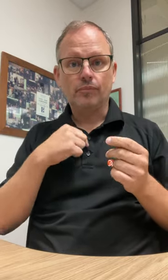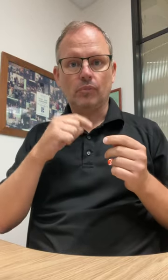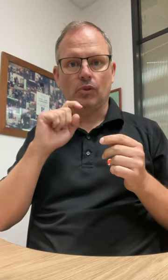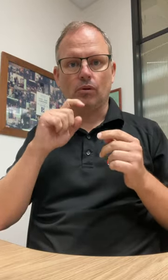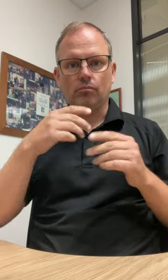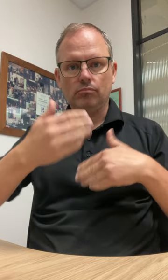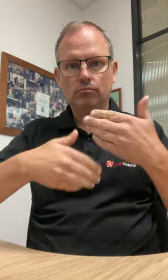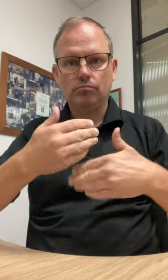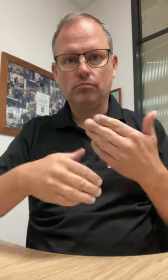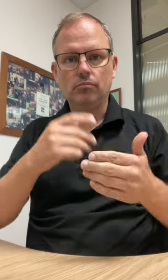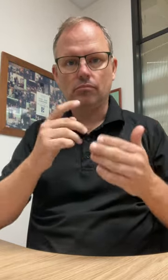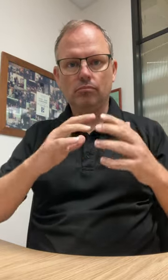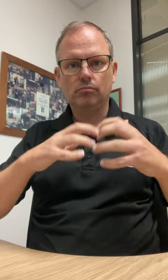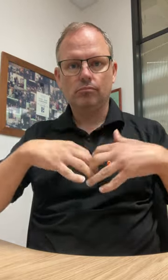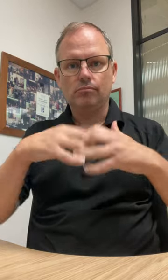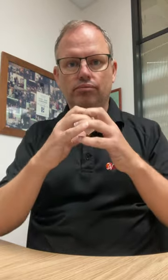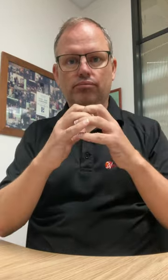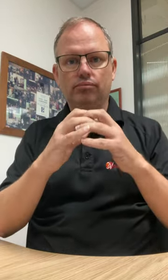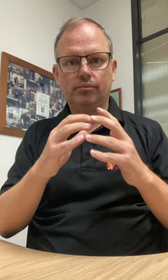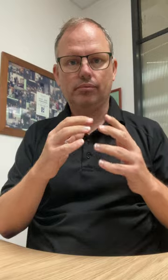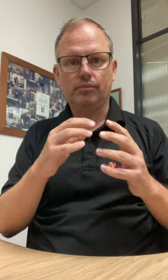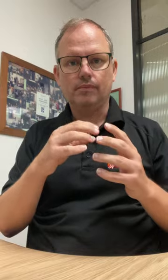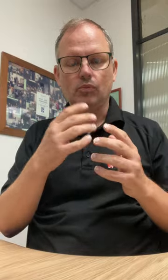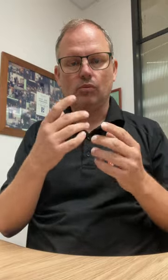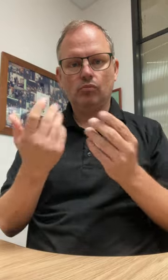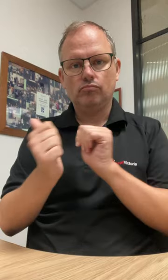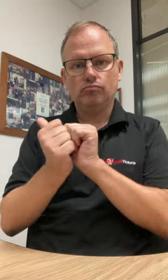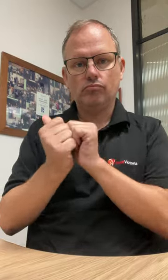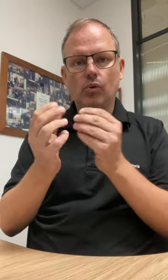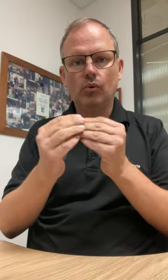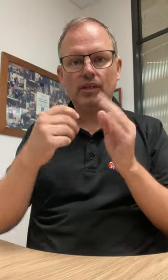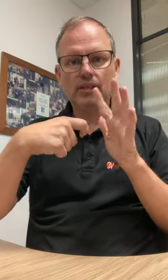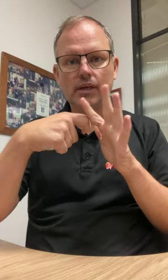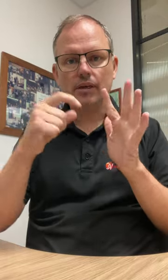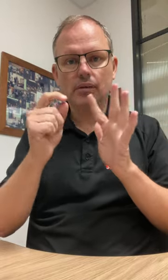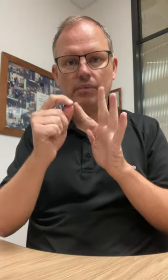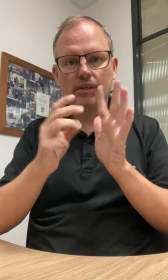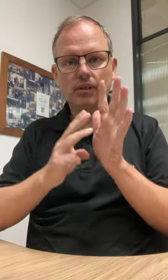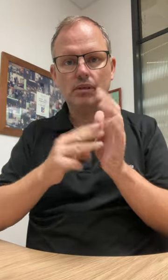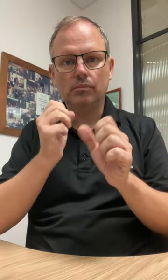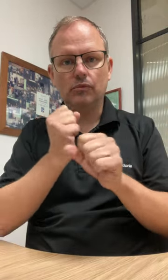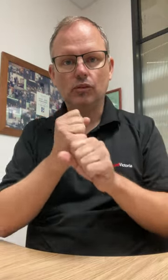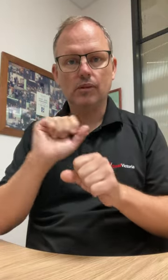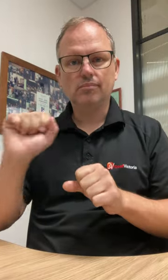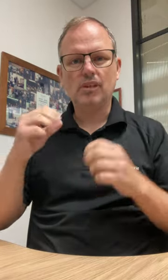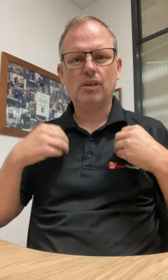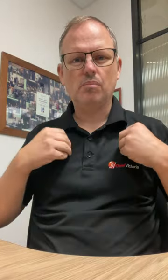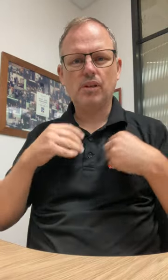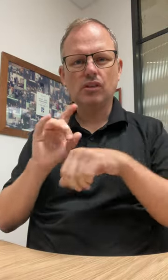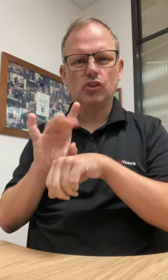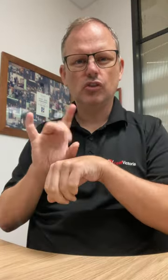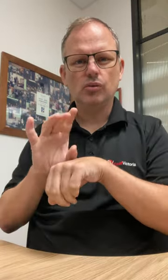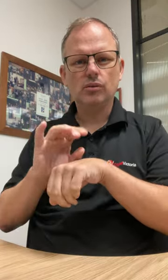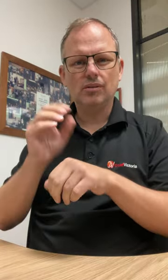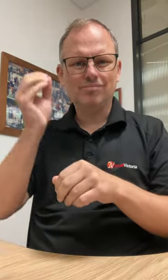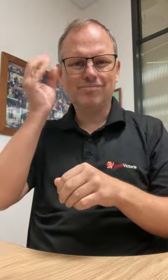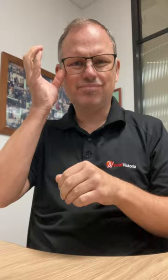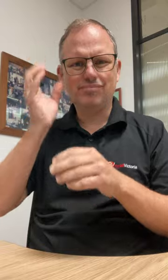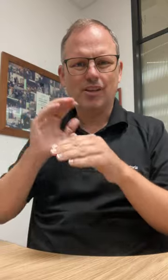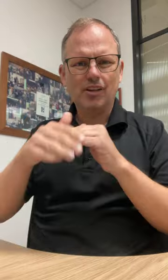The grant enables us to work in partnership with KPMG, a consulting business that has a lot of experience